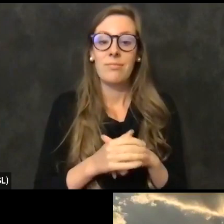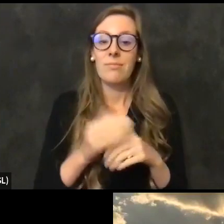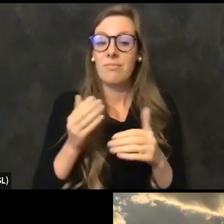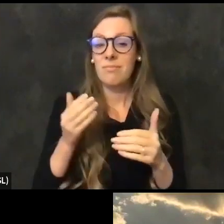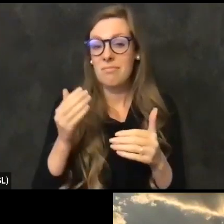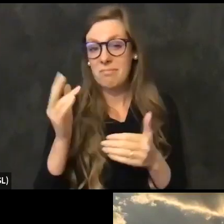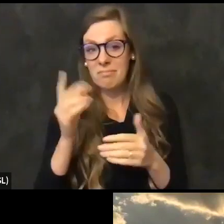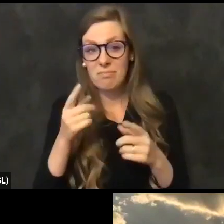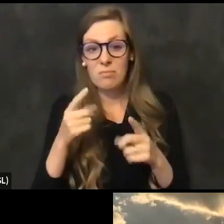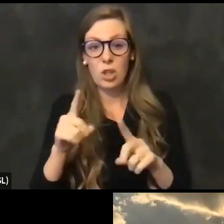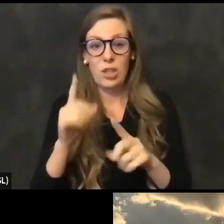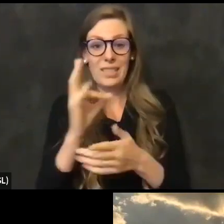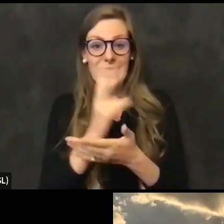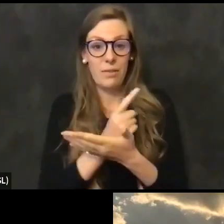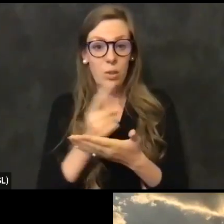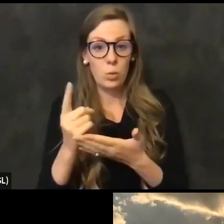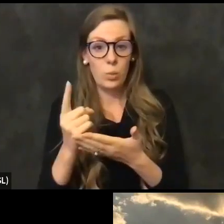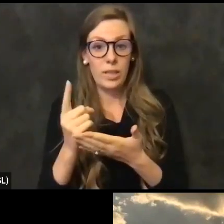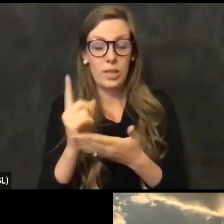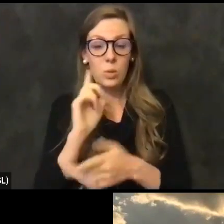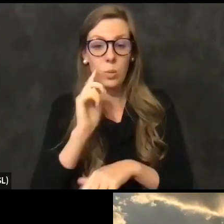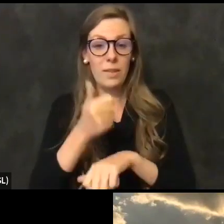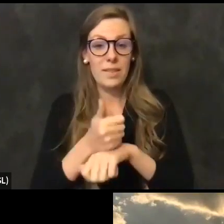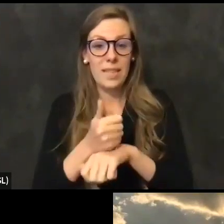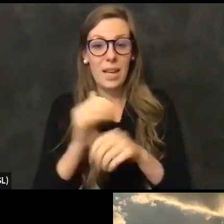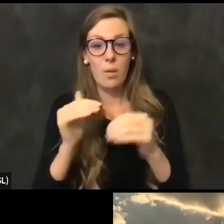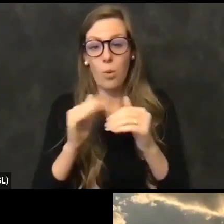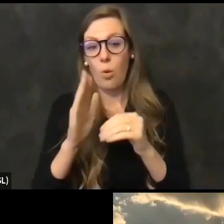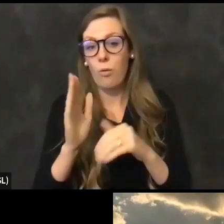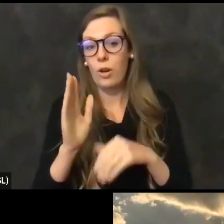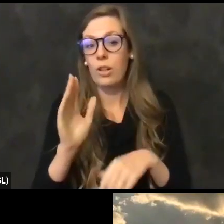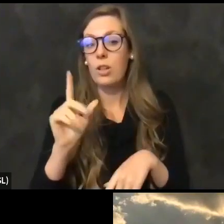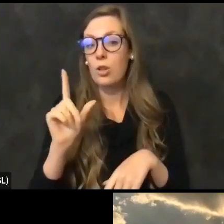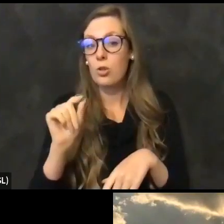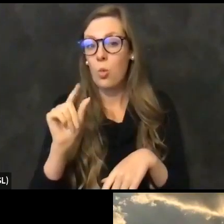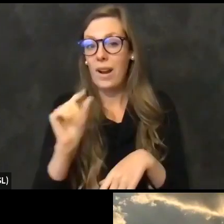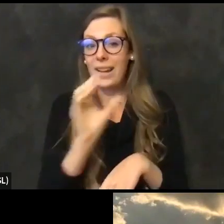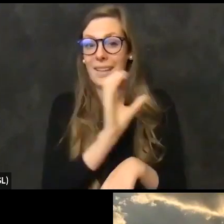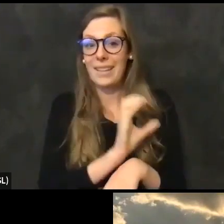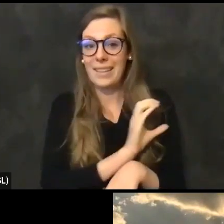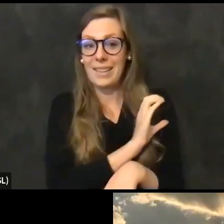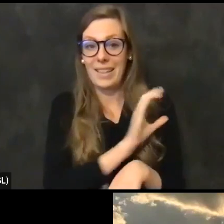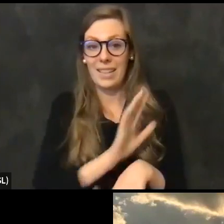have established more than 20 clinics and other vaccination sites around the county. And this does not include all the